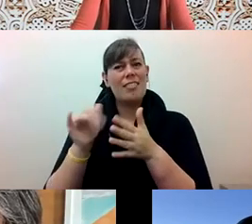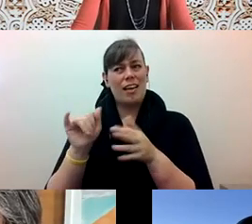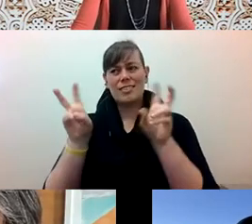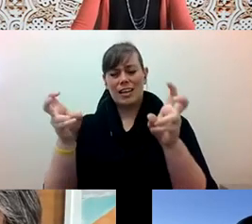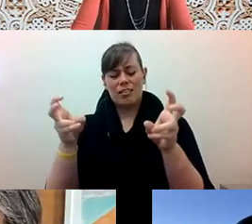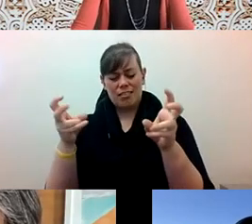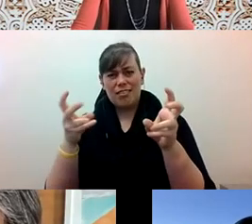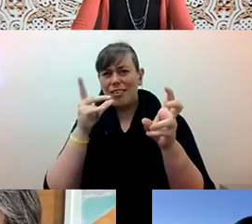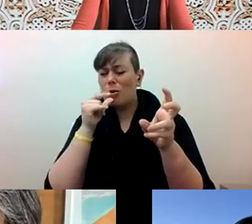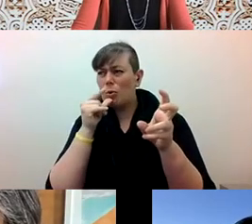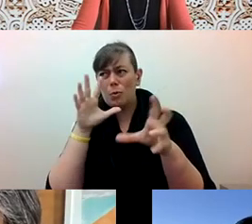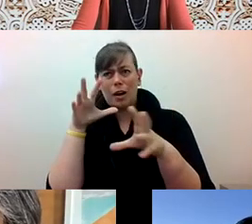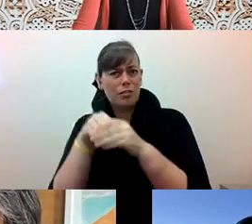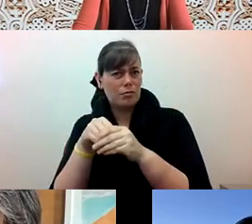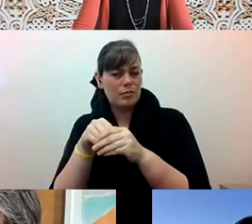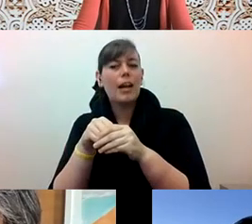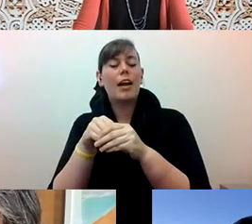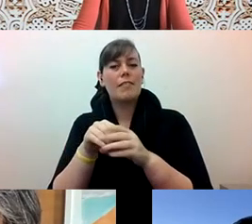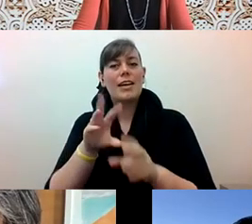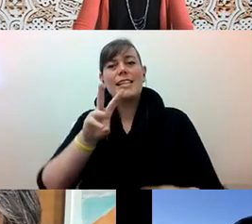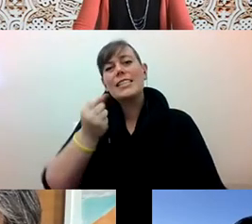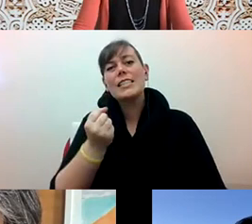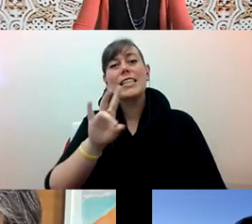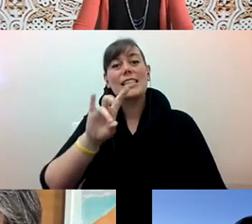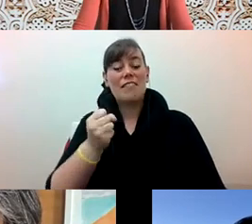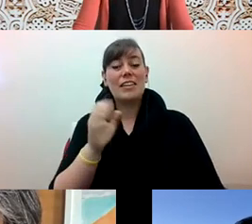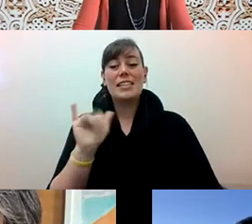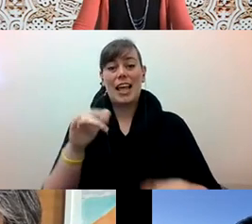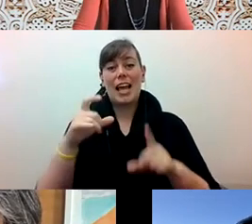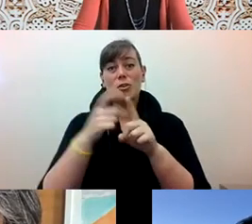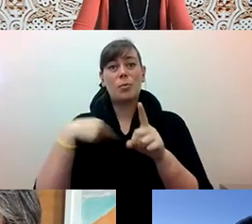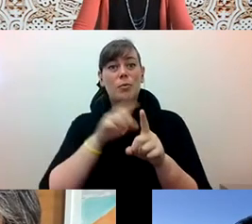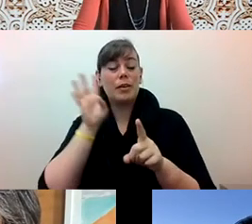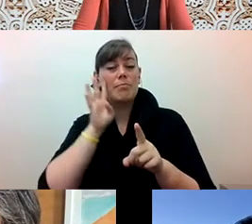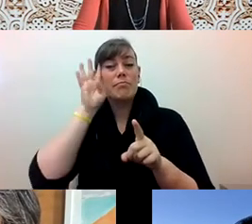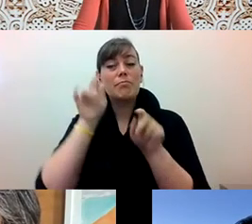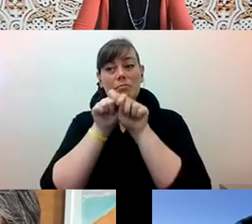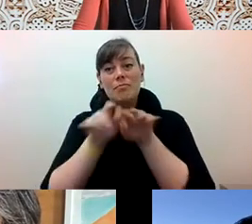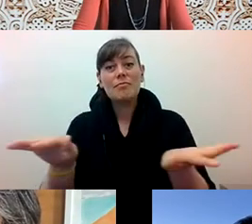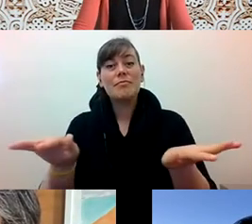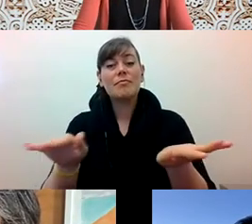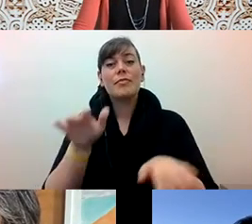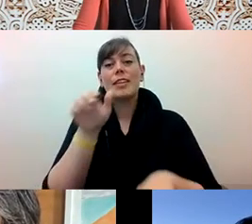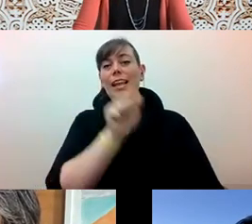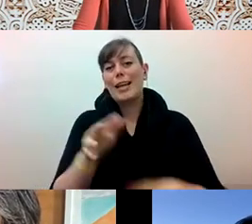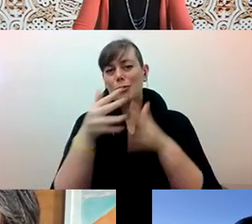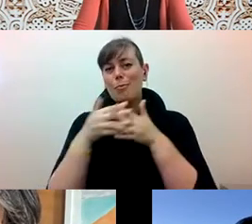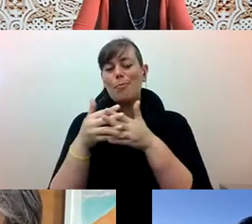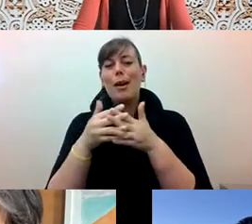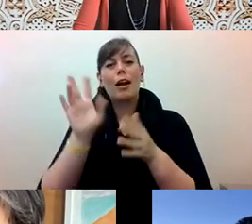Diane Fujino: And in the 60s and 70s, when the term was coined, in the group Asian American Political Alliance, right, that Pam was part of,